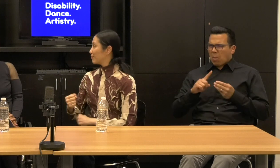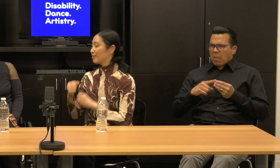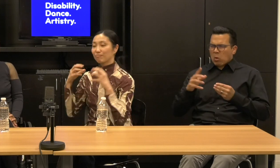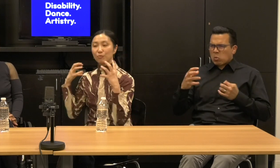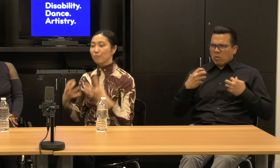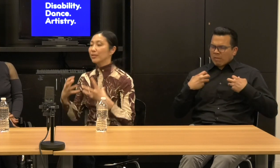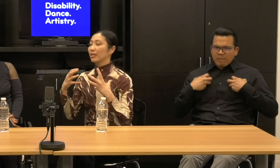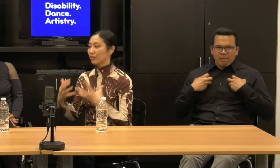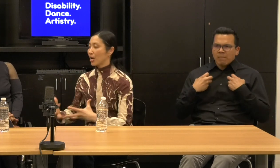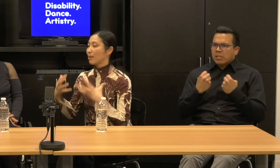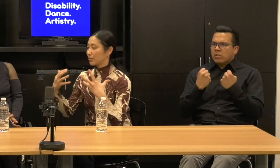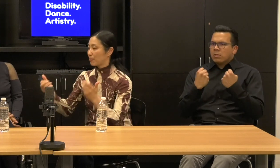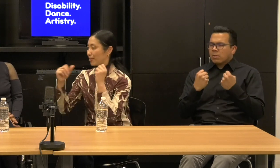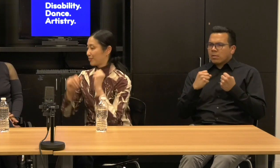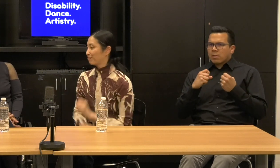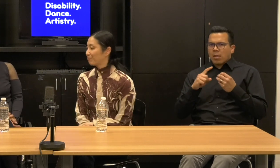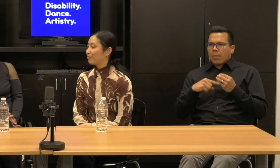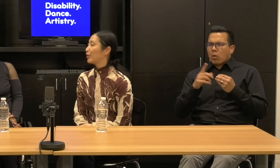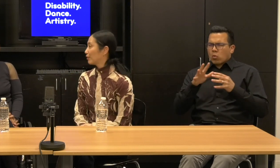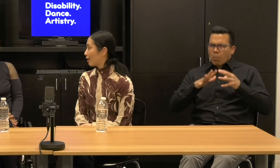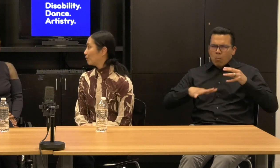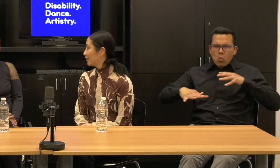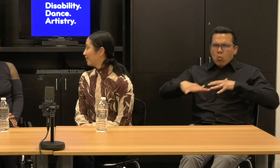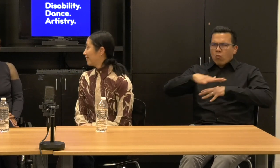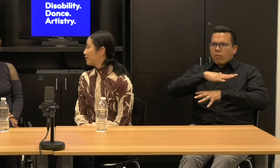your movement in time and space. There you go.